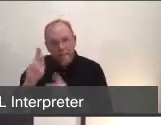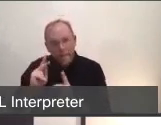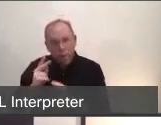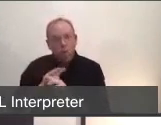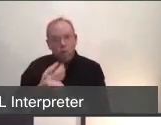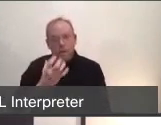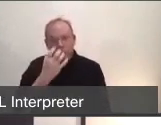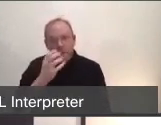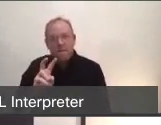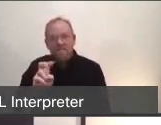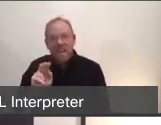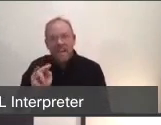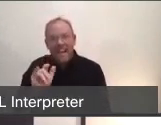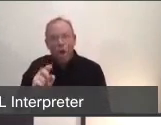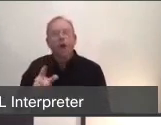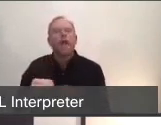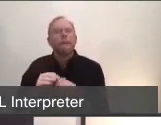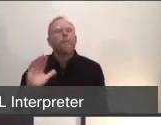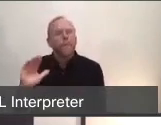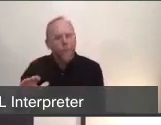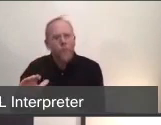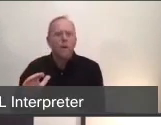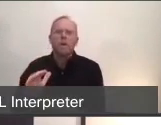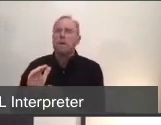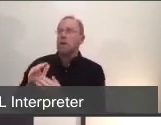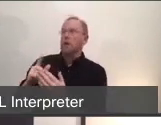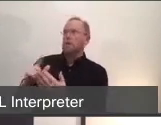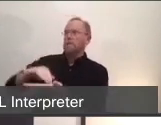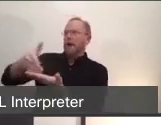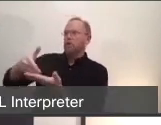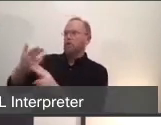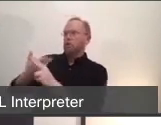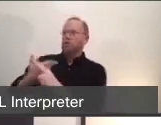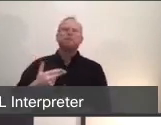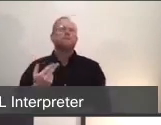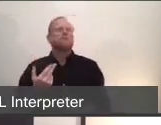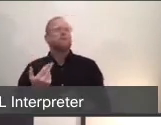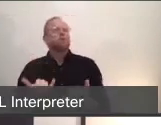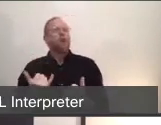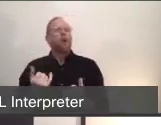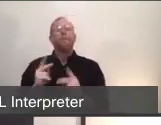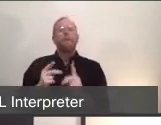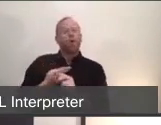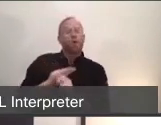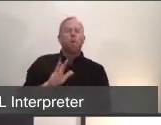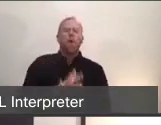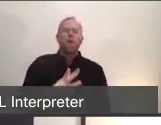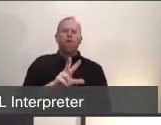30% capacity of the ventilators that are normally on line in the system. But that doesn't necessarily account for all the surge ventilators